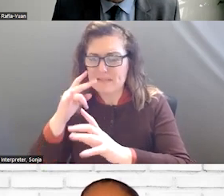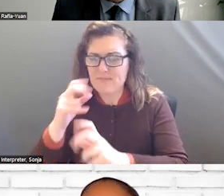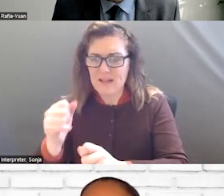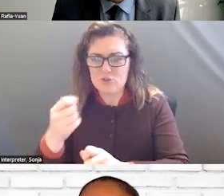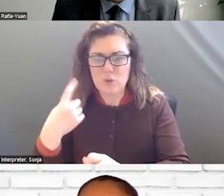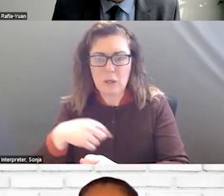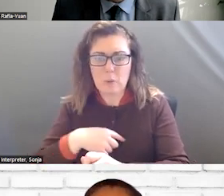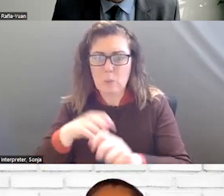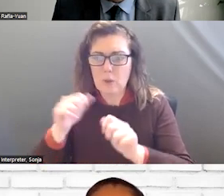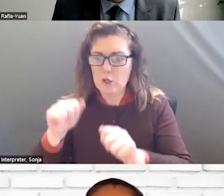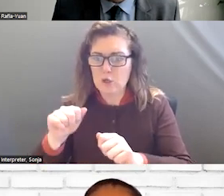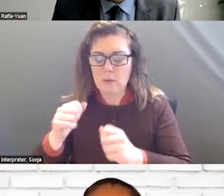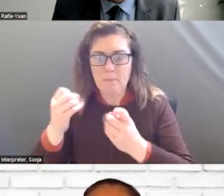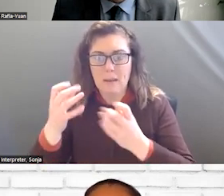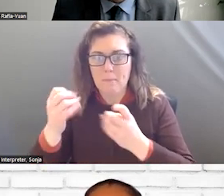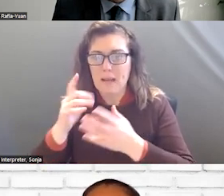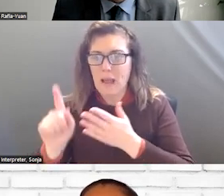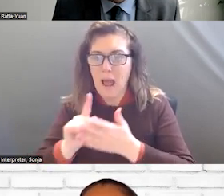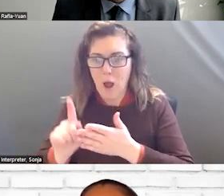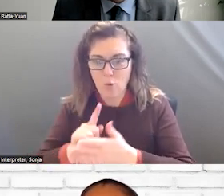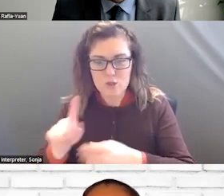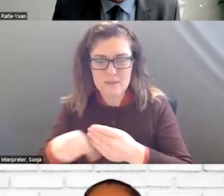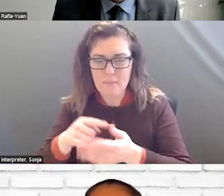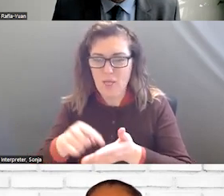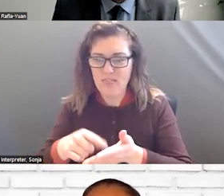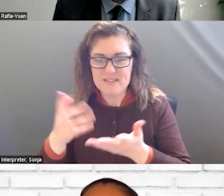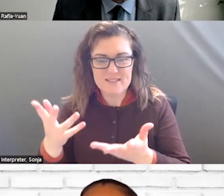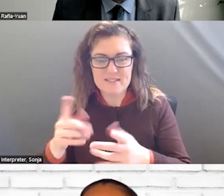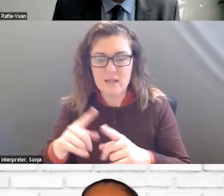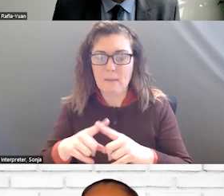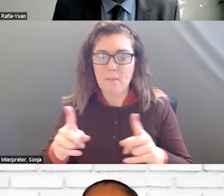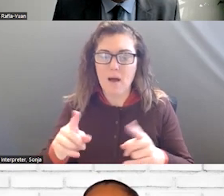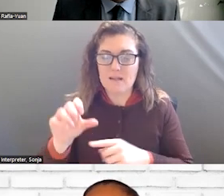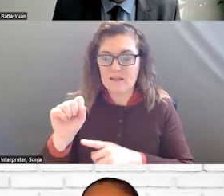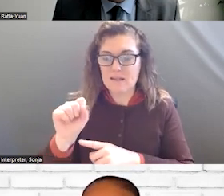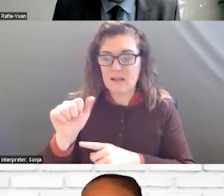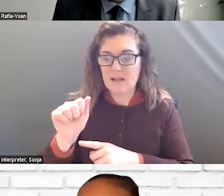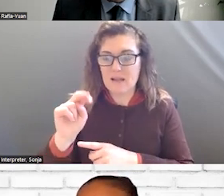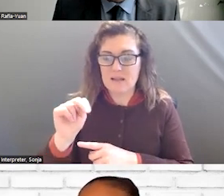FOR MULTIPLE HOURS ON THIS. I WILL ECHO SANDRA. YOU ARE